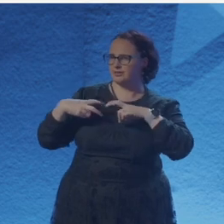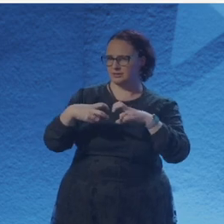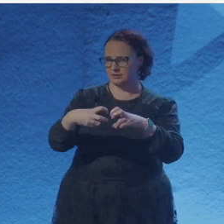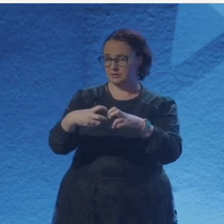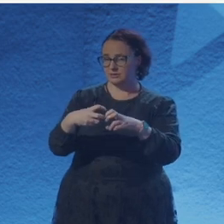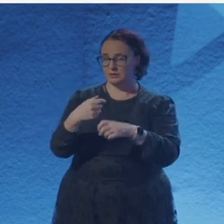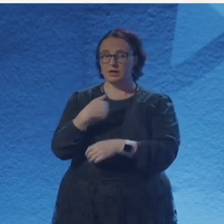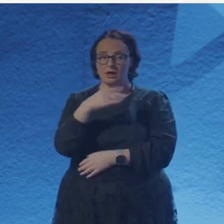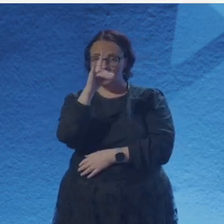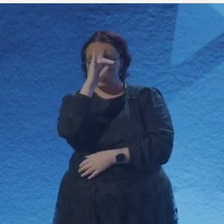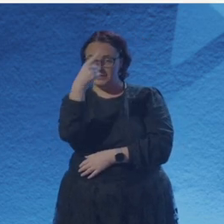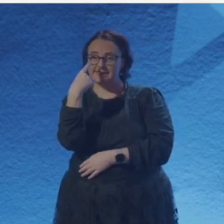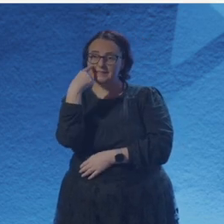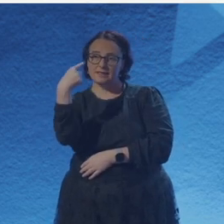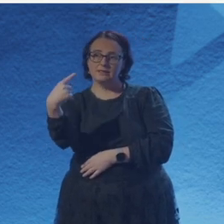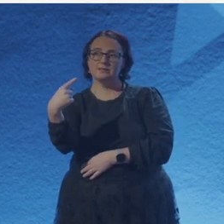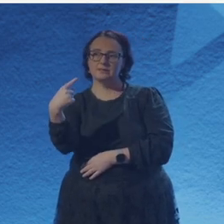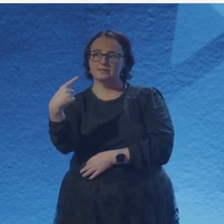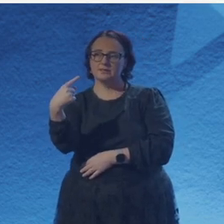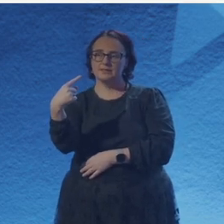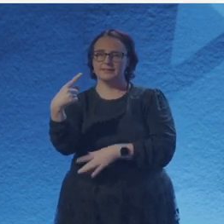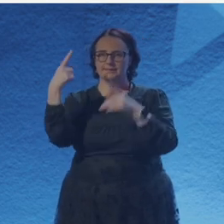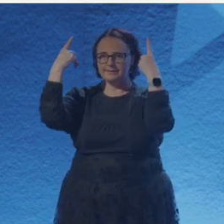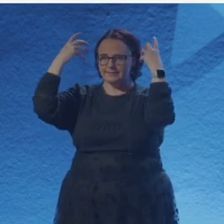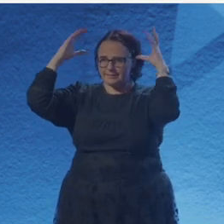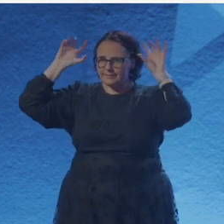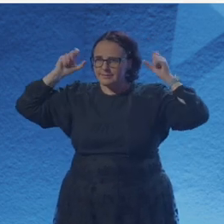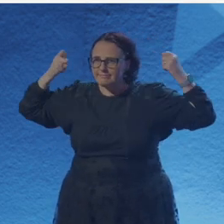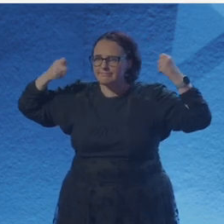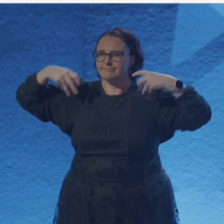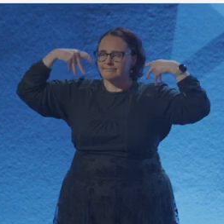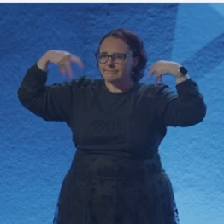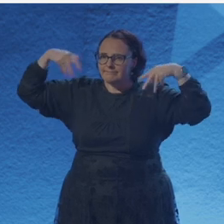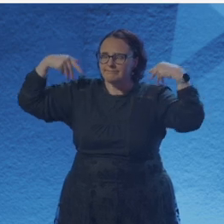The patterns of the world. Mouthpiece for foretelling numbers